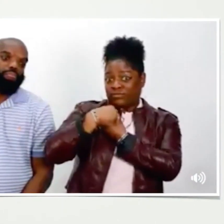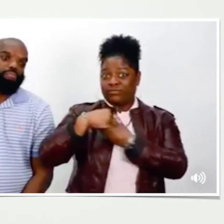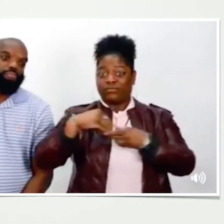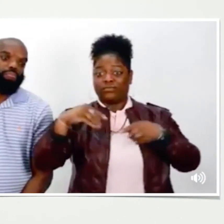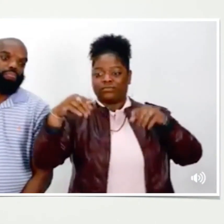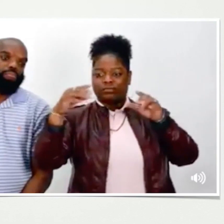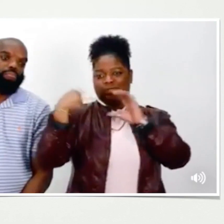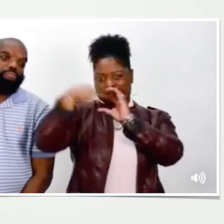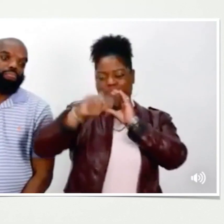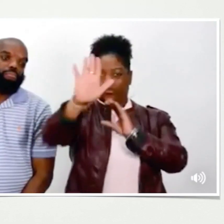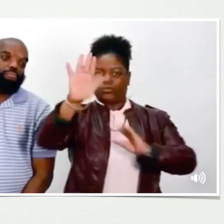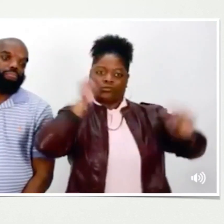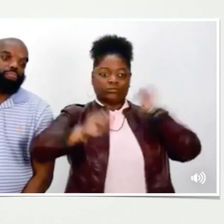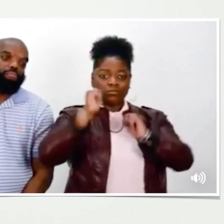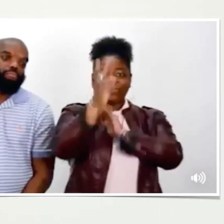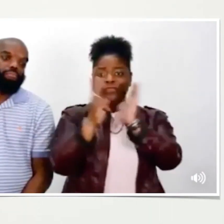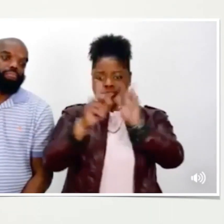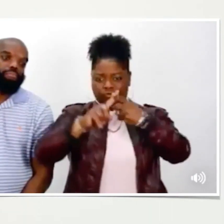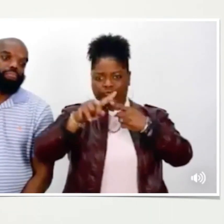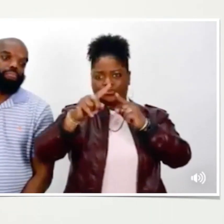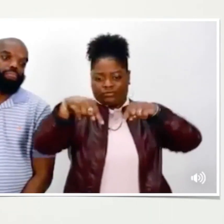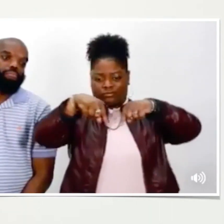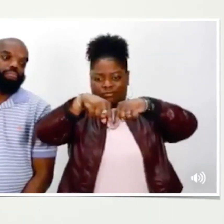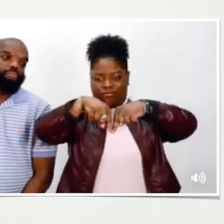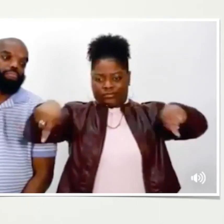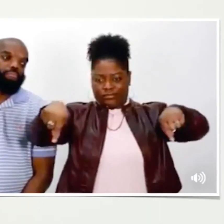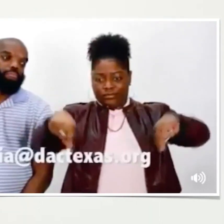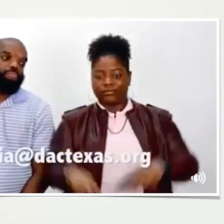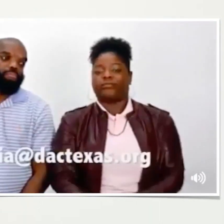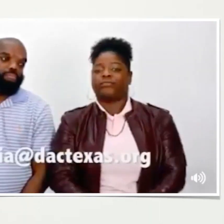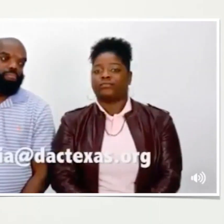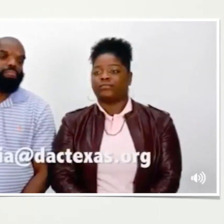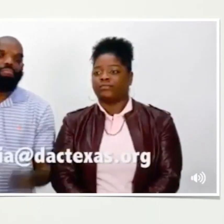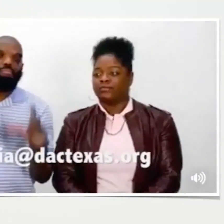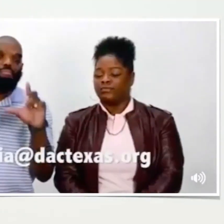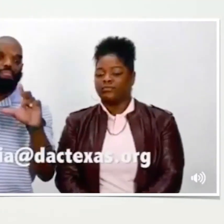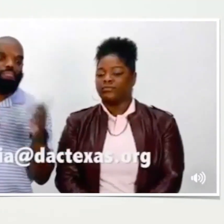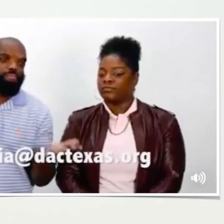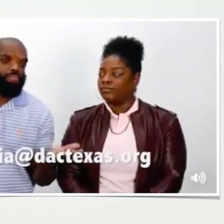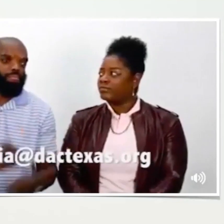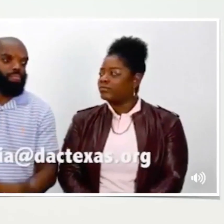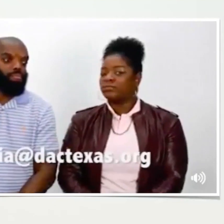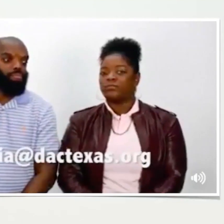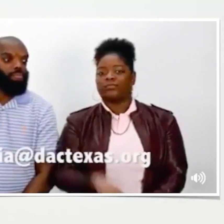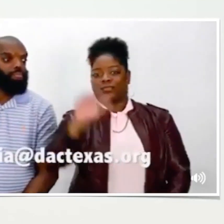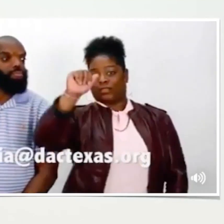And if deaf people want to be a part of it, send in your video to this website.